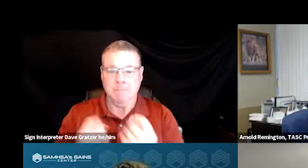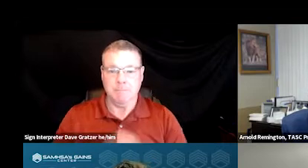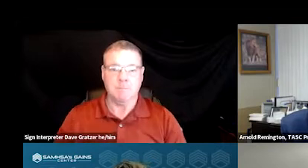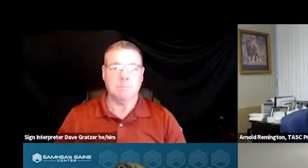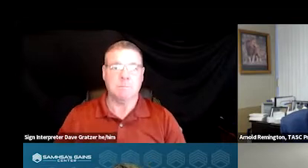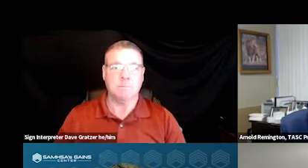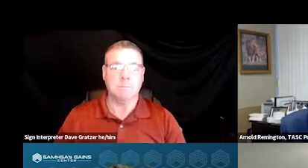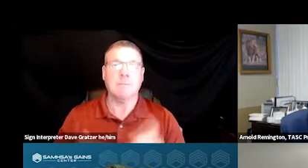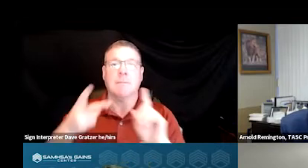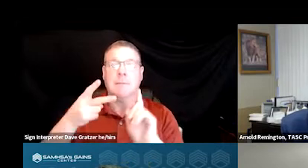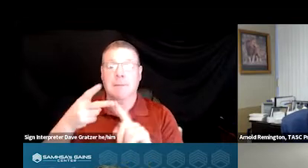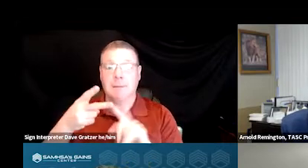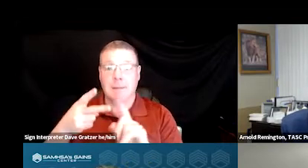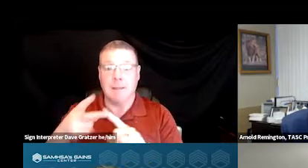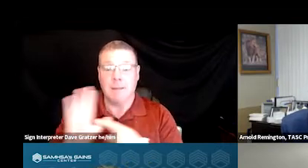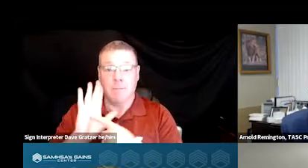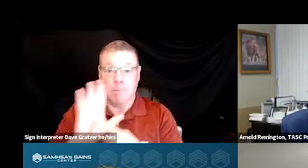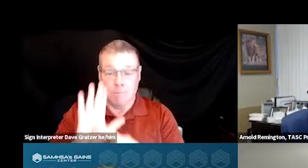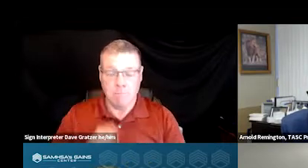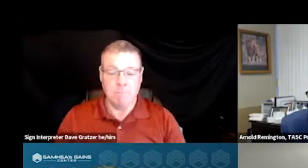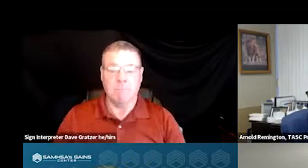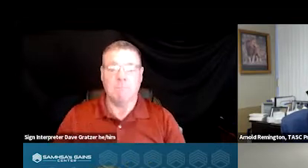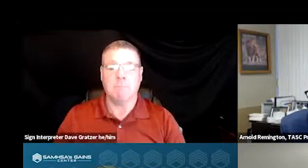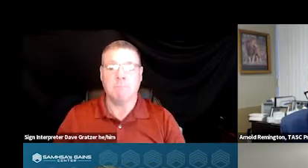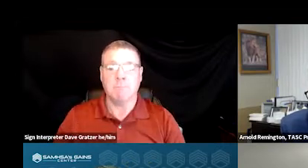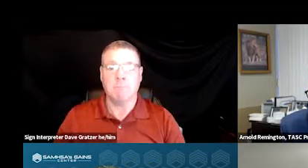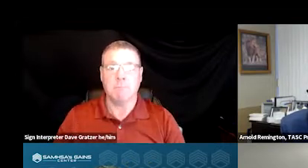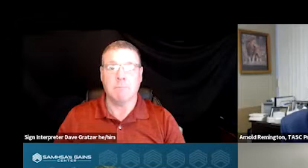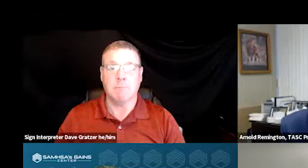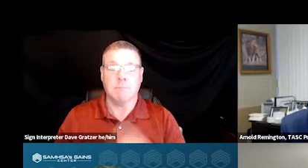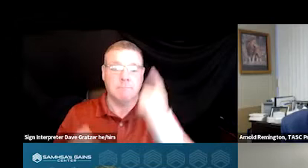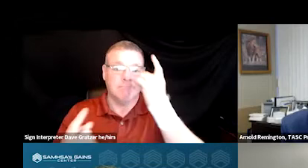The second model to consider is Co Responder,